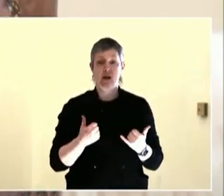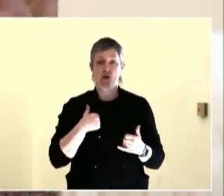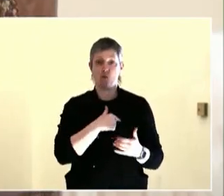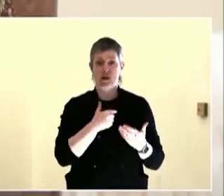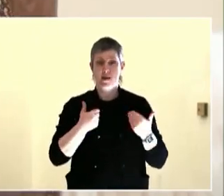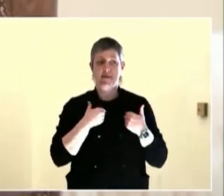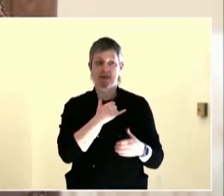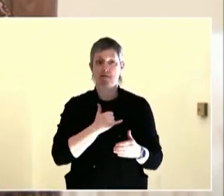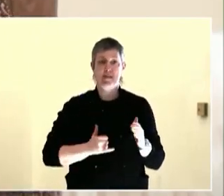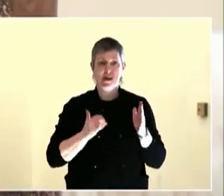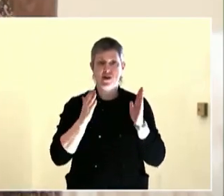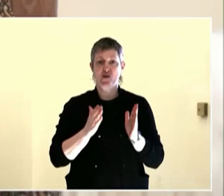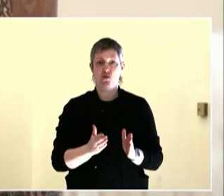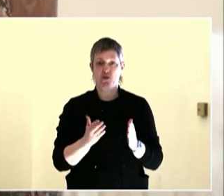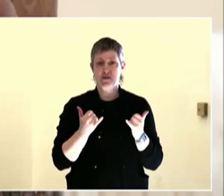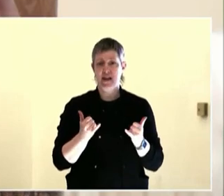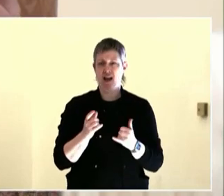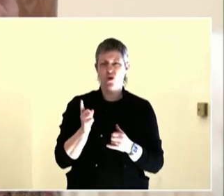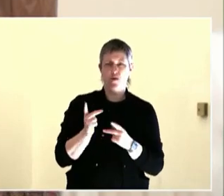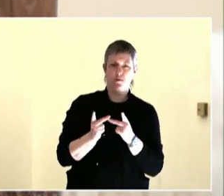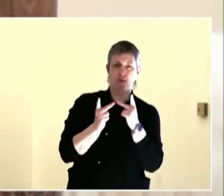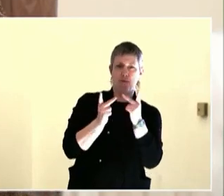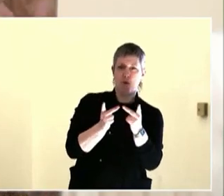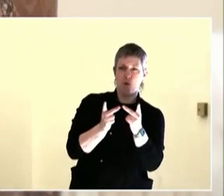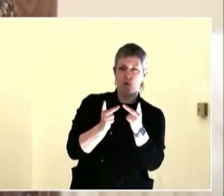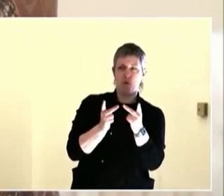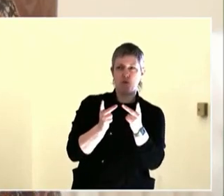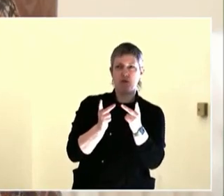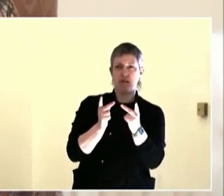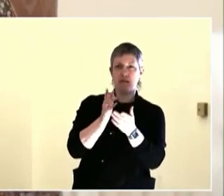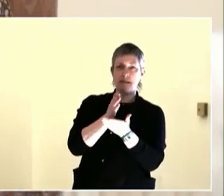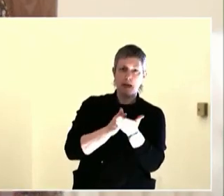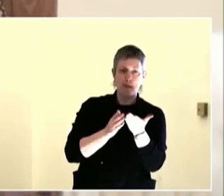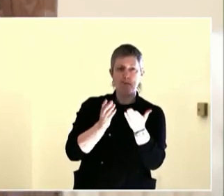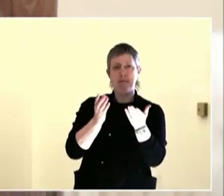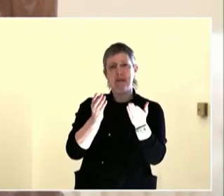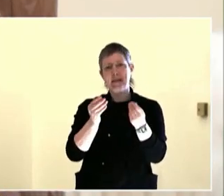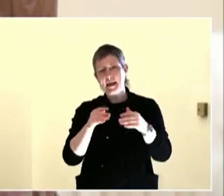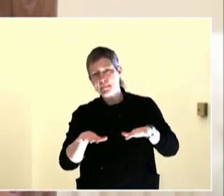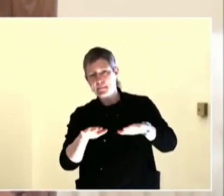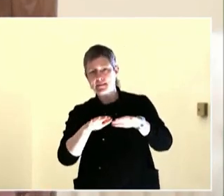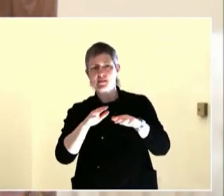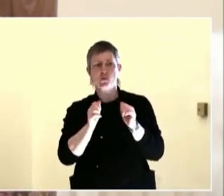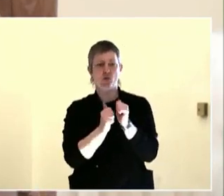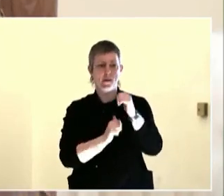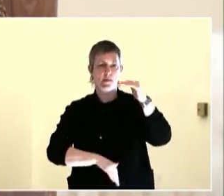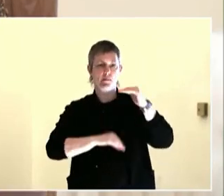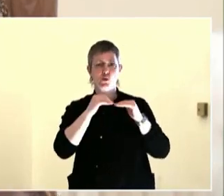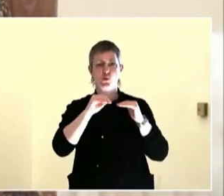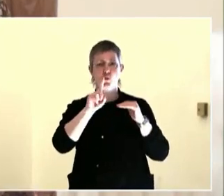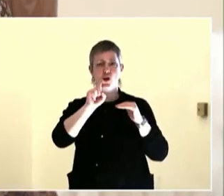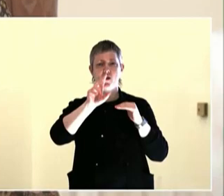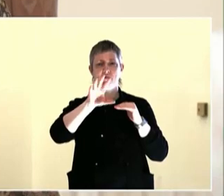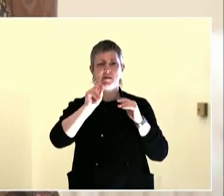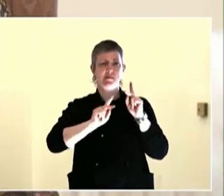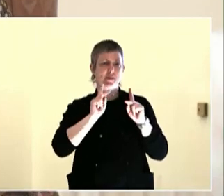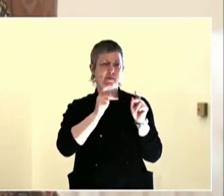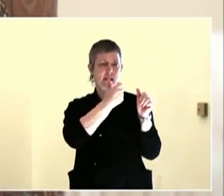These are our strengths. So through that, we came out the other side of that forum, 360